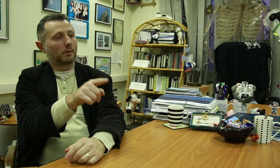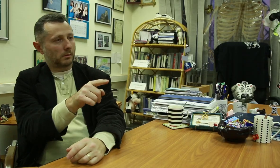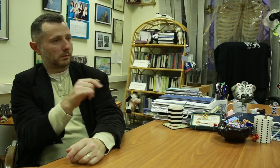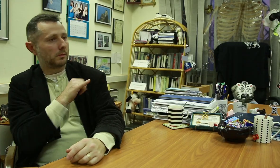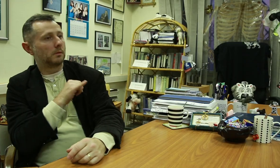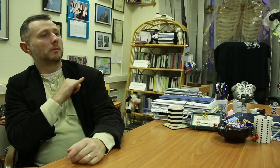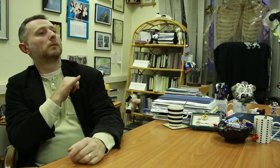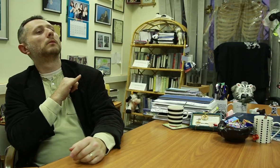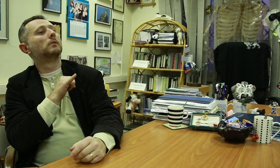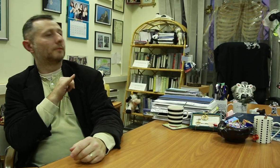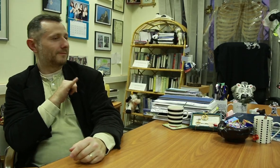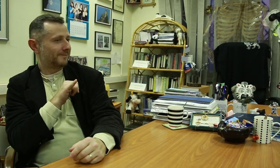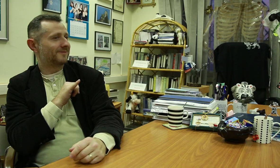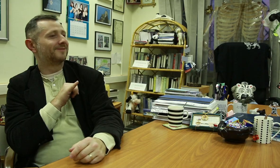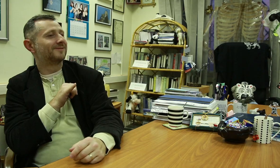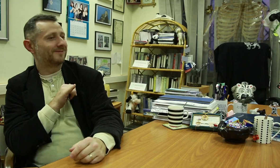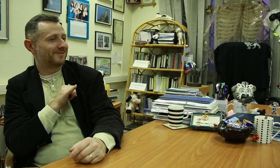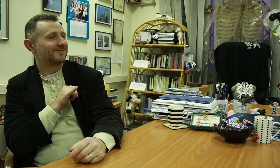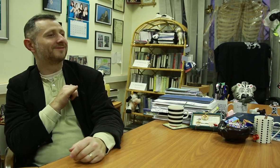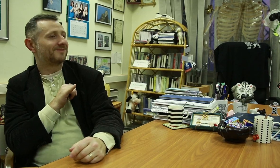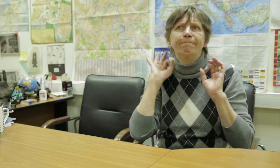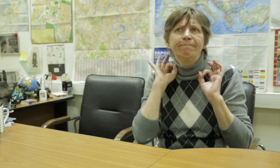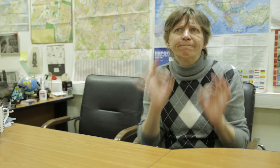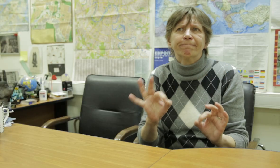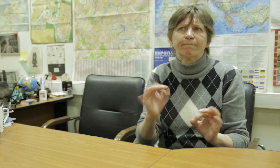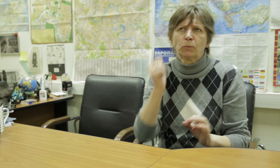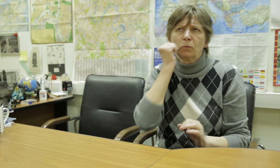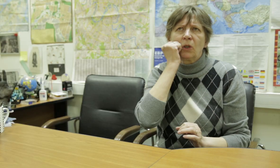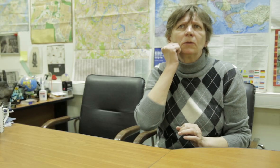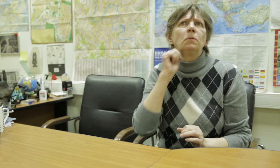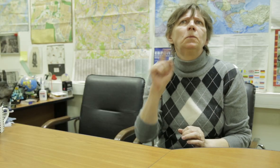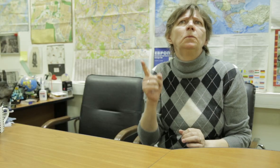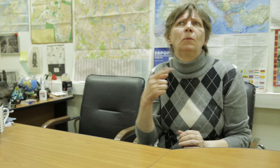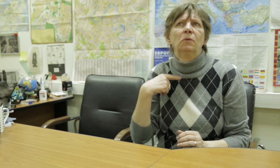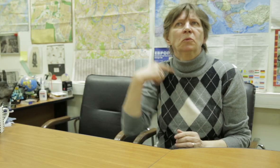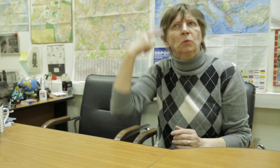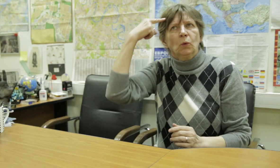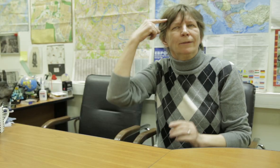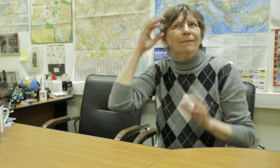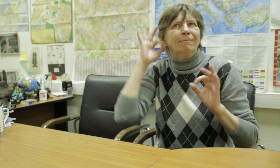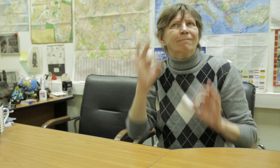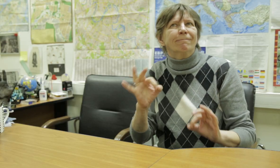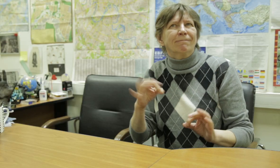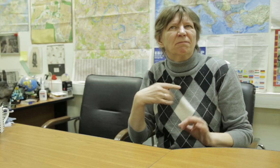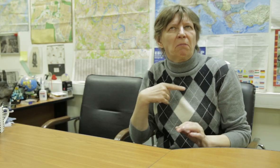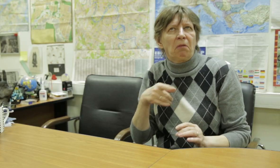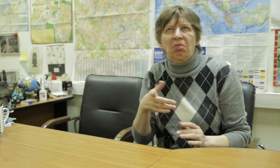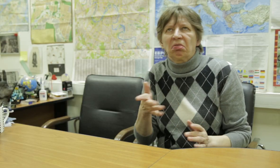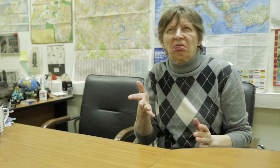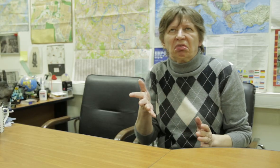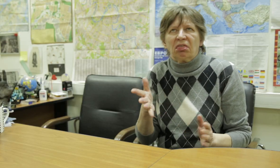had to find factory jobs to support themselves during the day and would act at night.